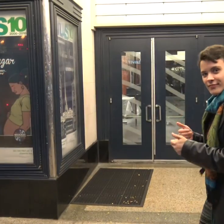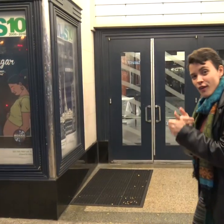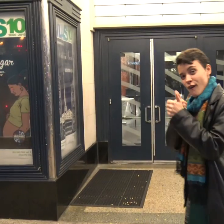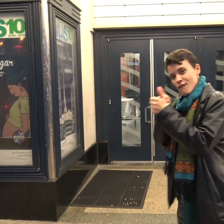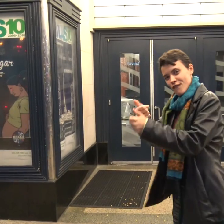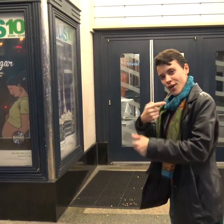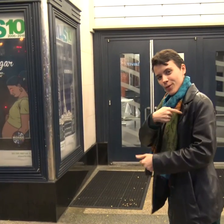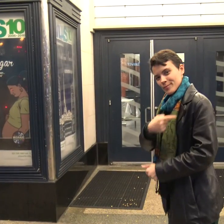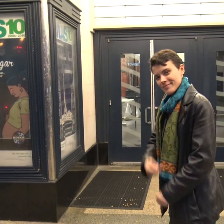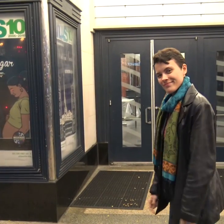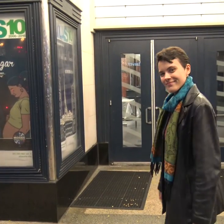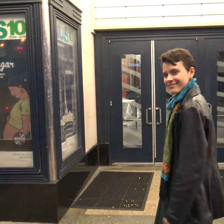Follow me.